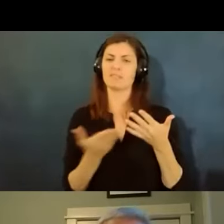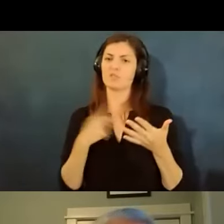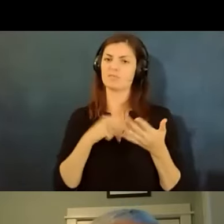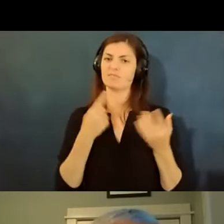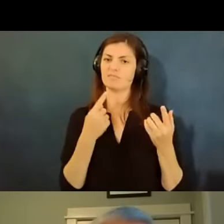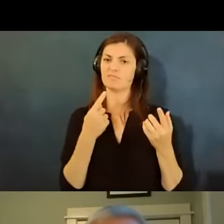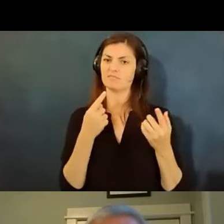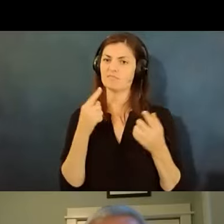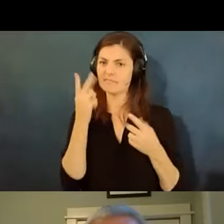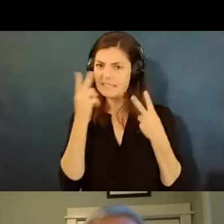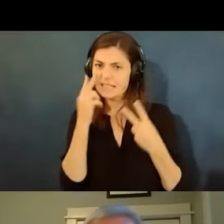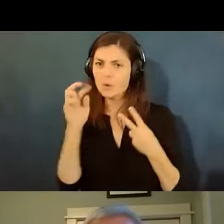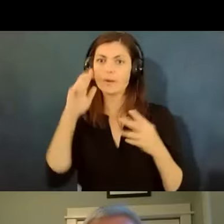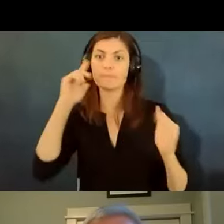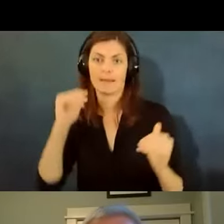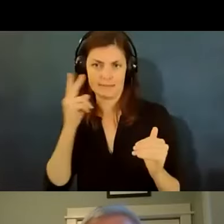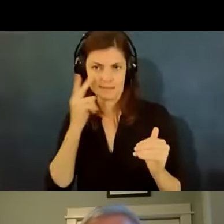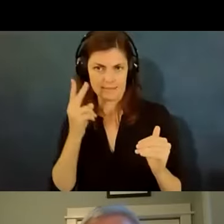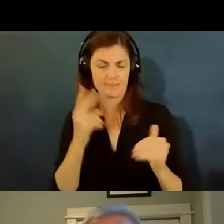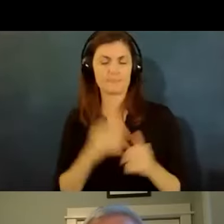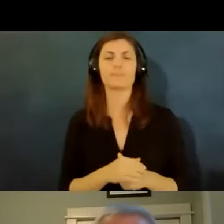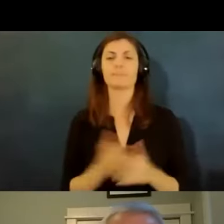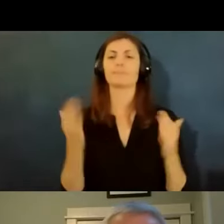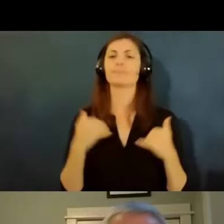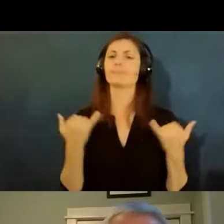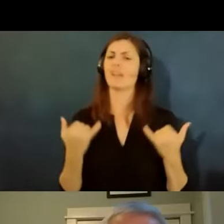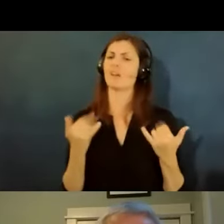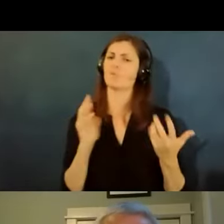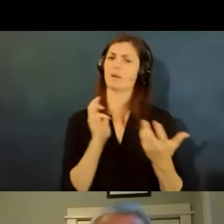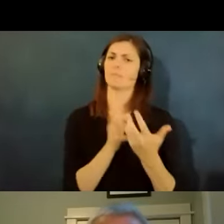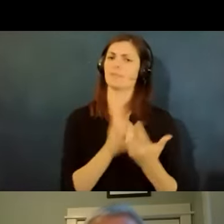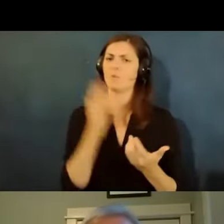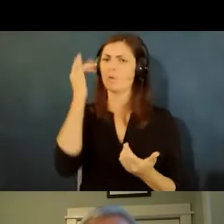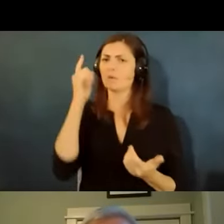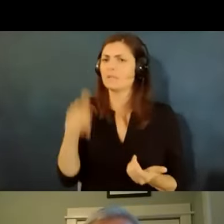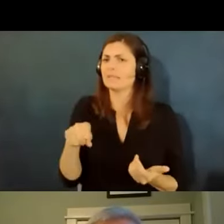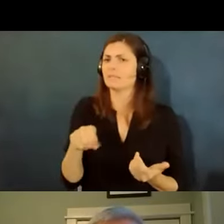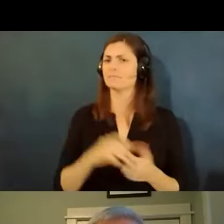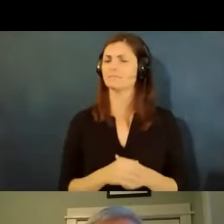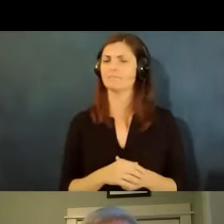a little bit about accommodation so first of all why might they be needed and the one we've